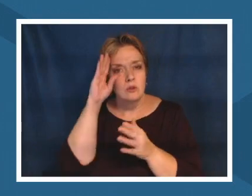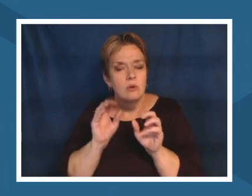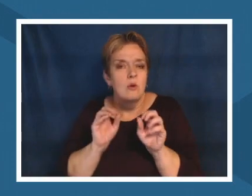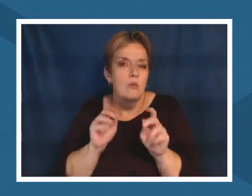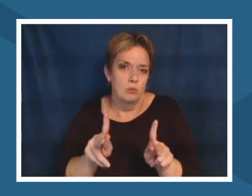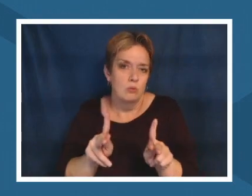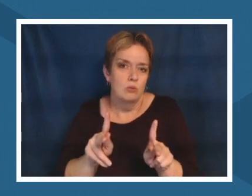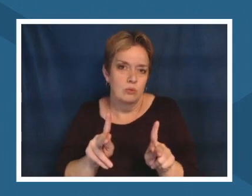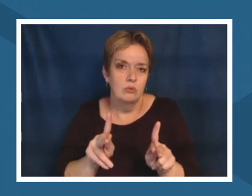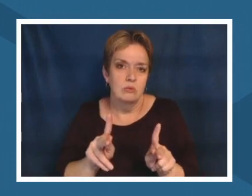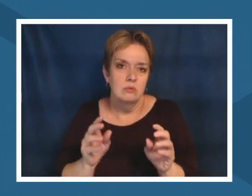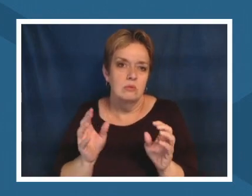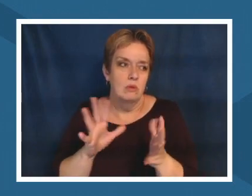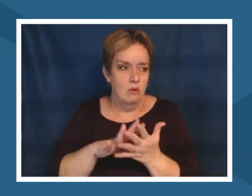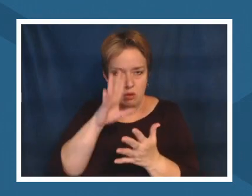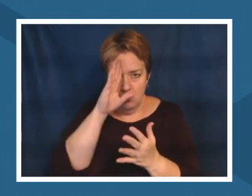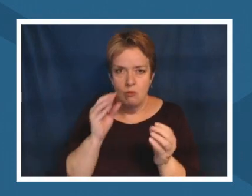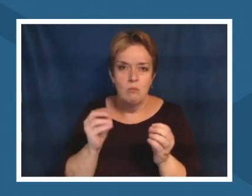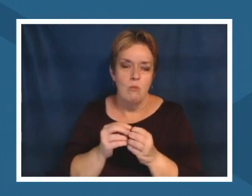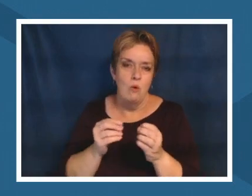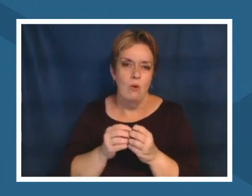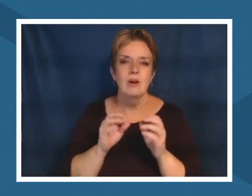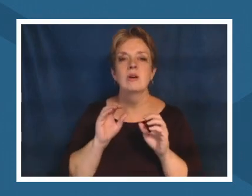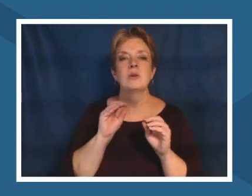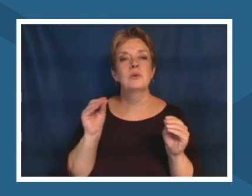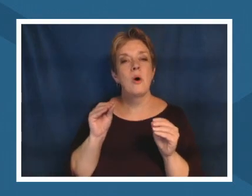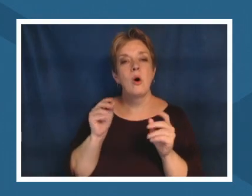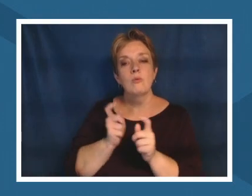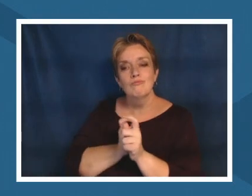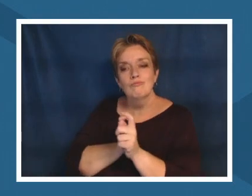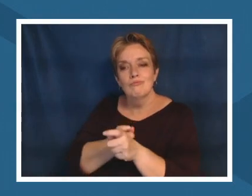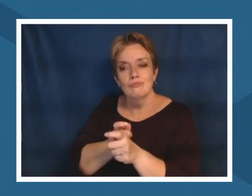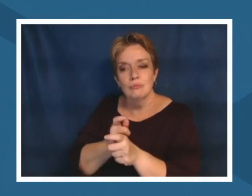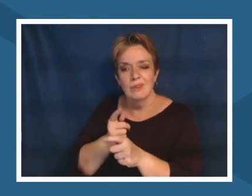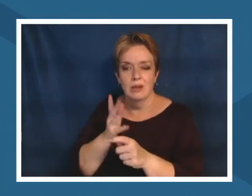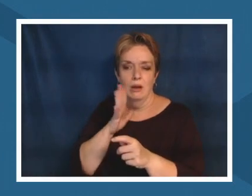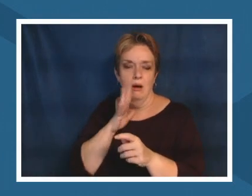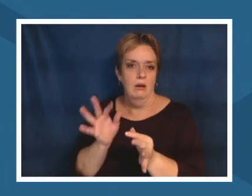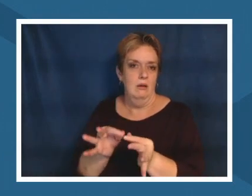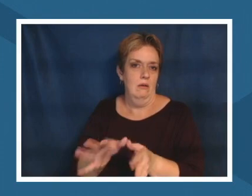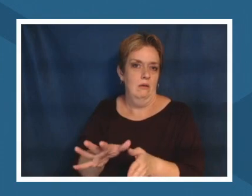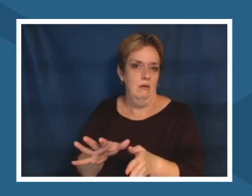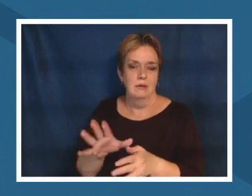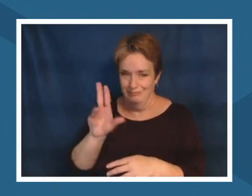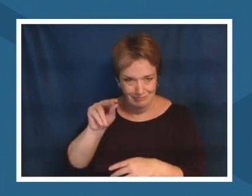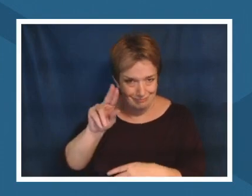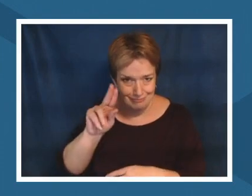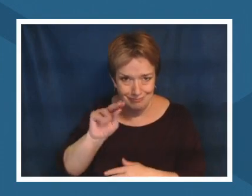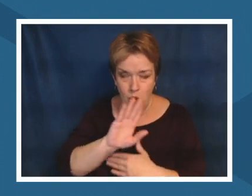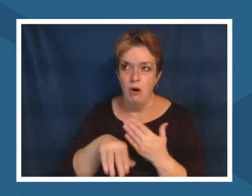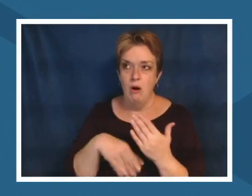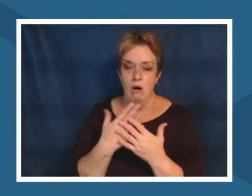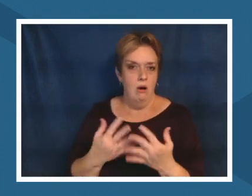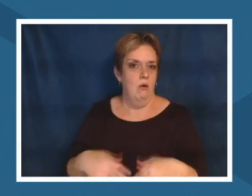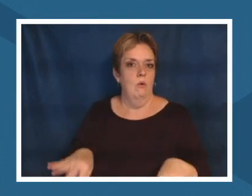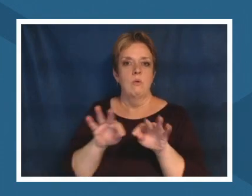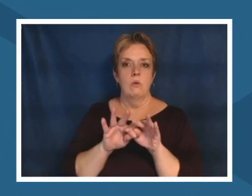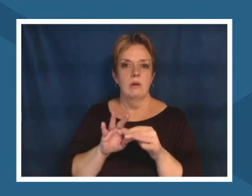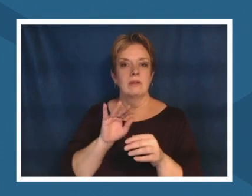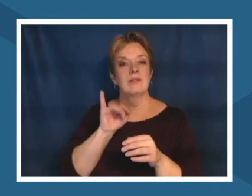learn there are fantastic books and when in doubt take an opportunity get into a